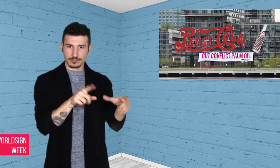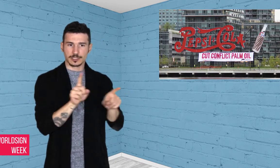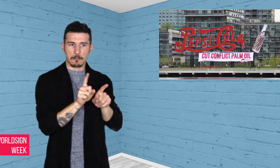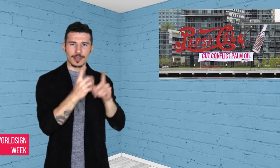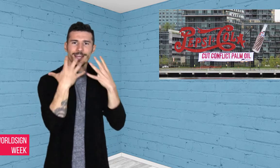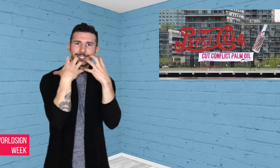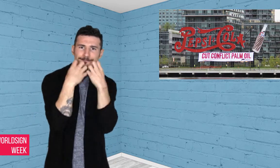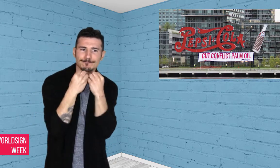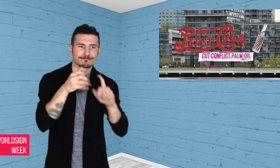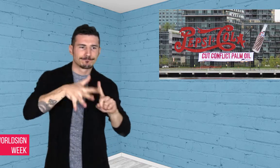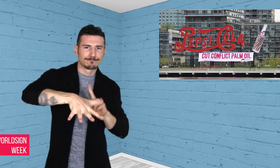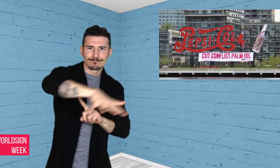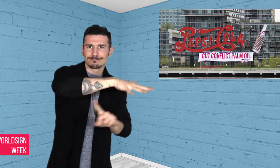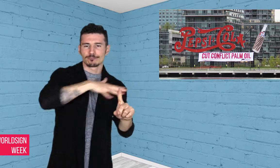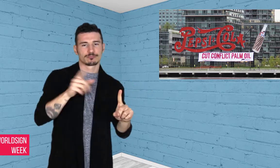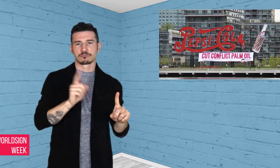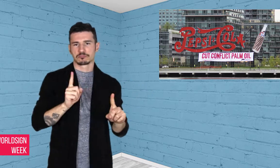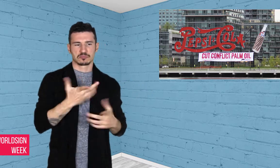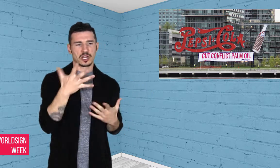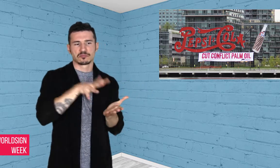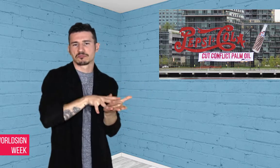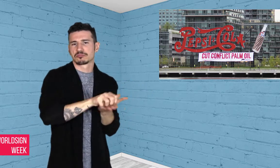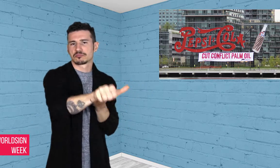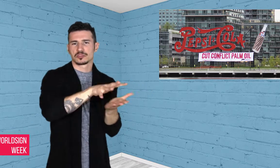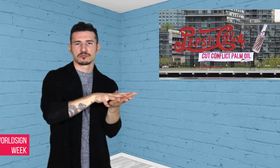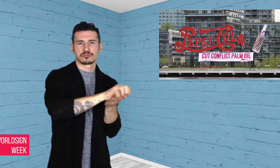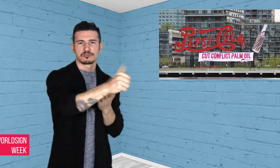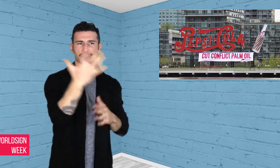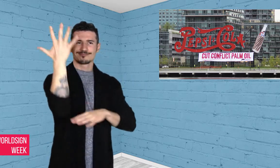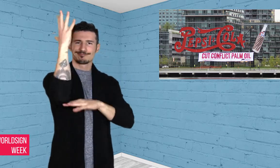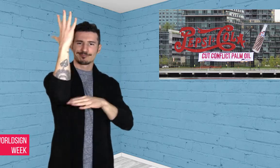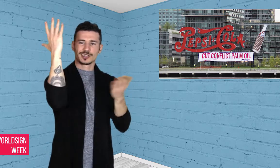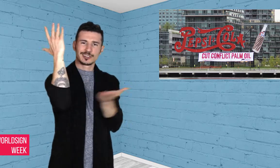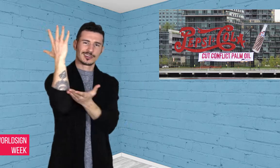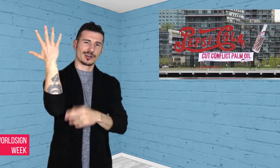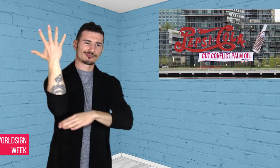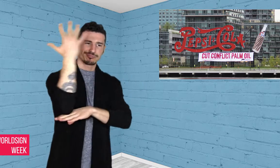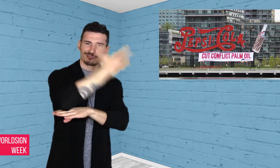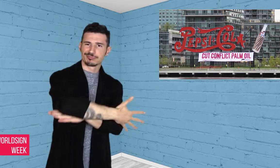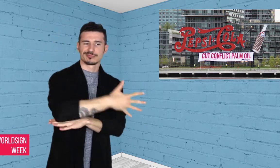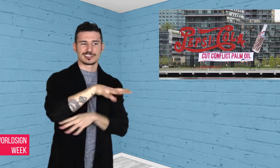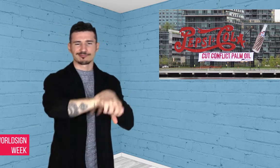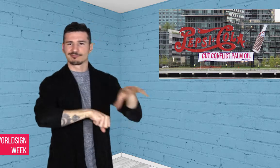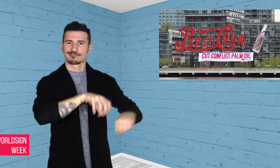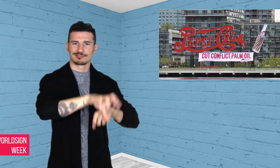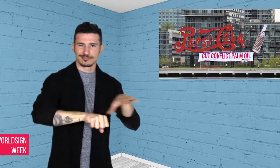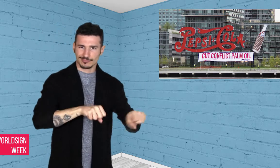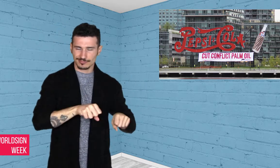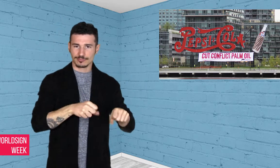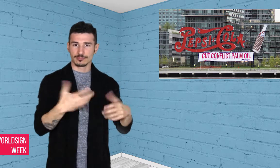Indonesia - less than 1,000 elephants